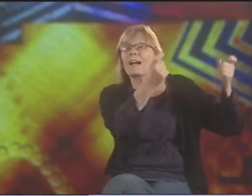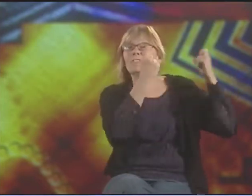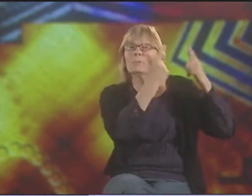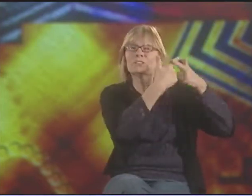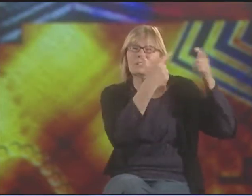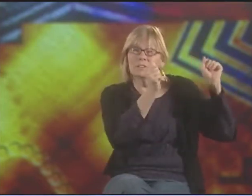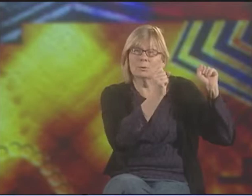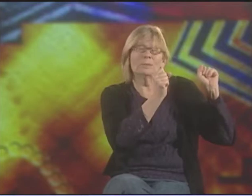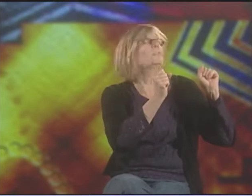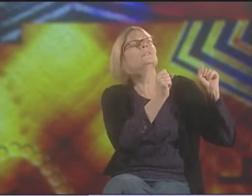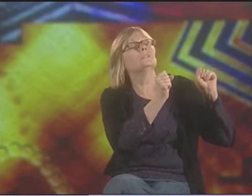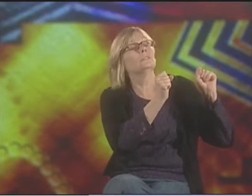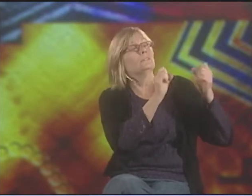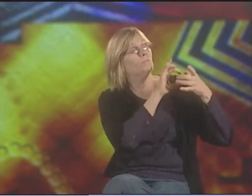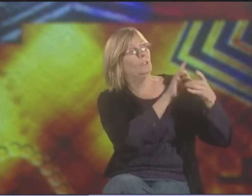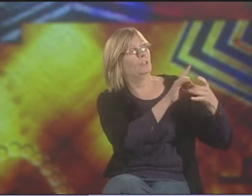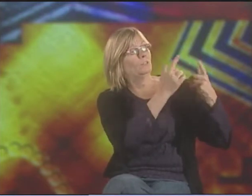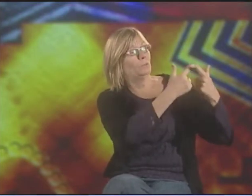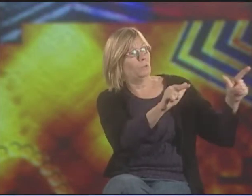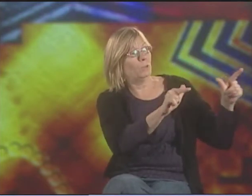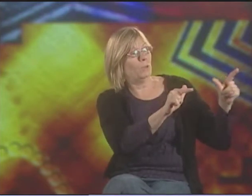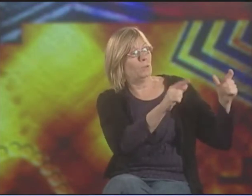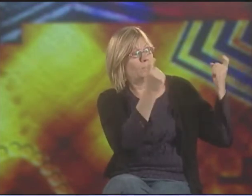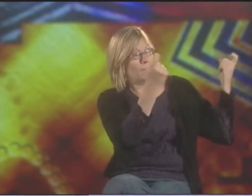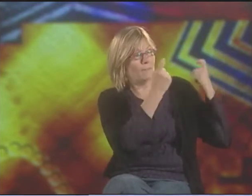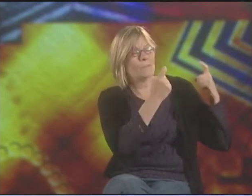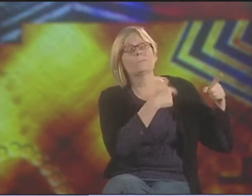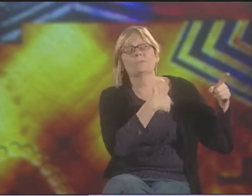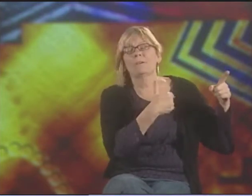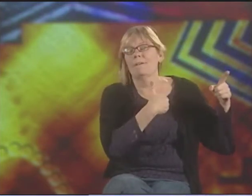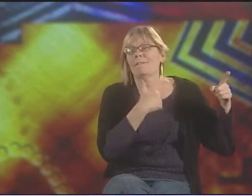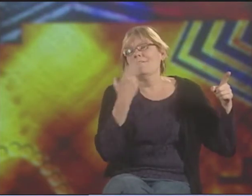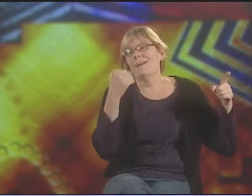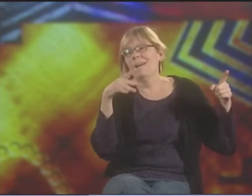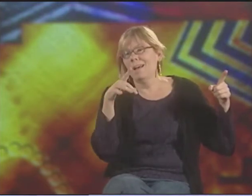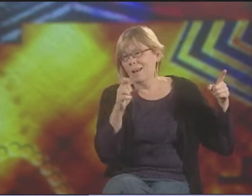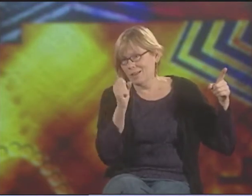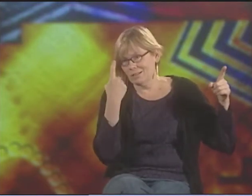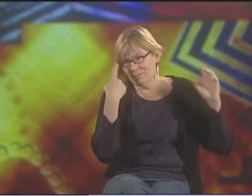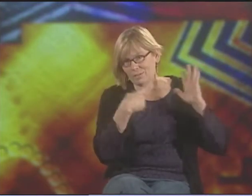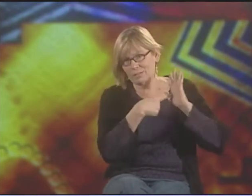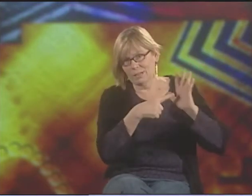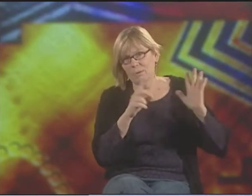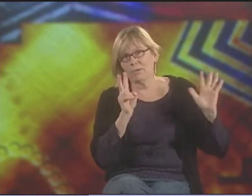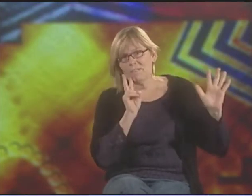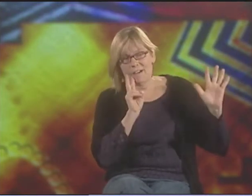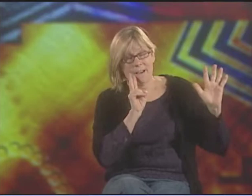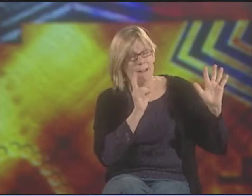CELEBRATION RELATED TO LANGUAGE WOULD BE ANYTHING THAT PRIVILEGES THE HANDS,